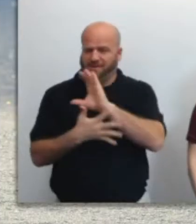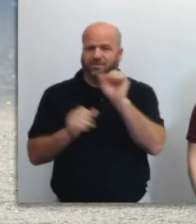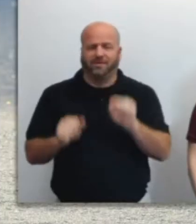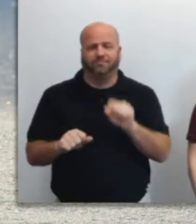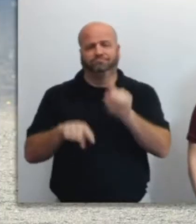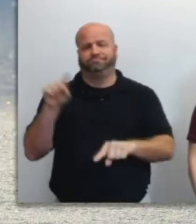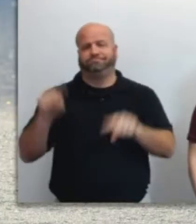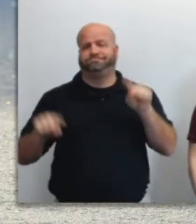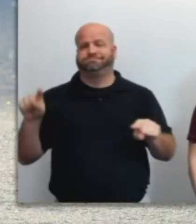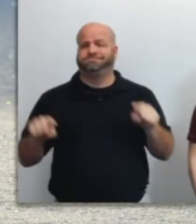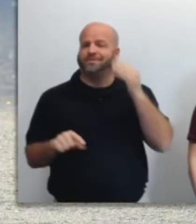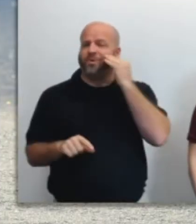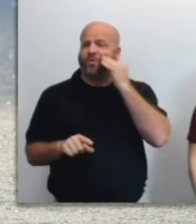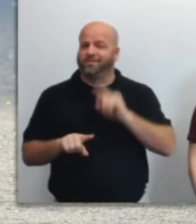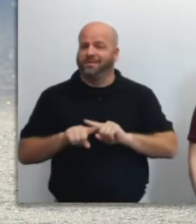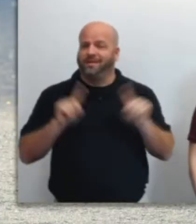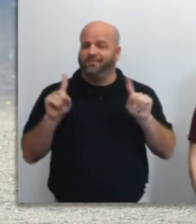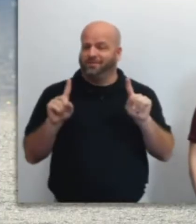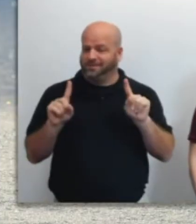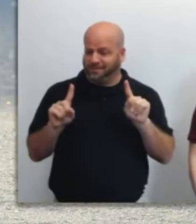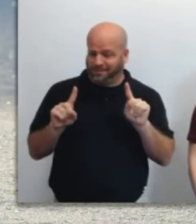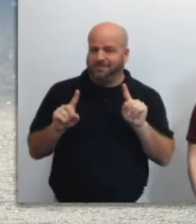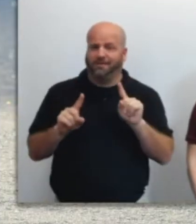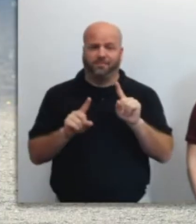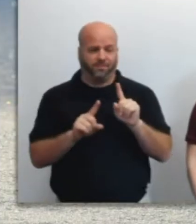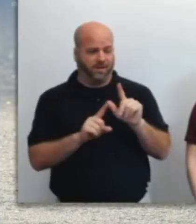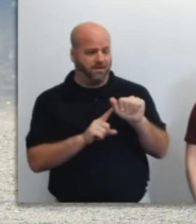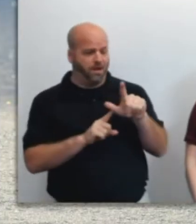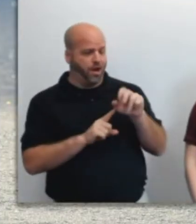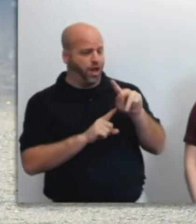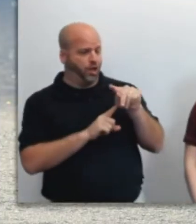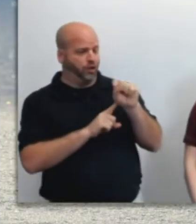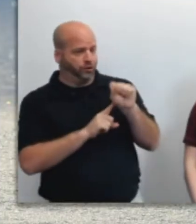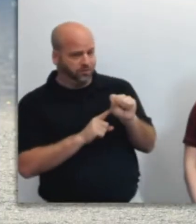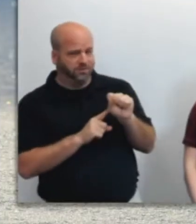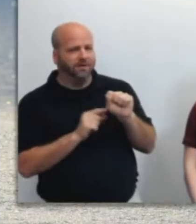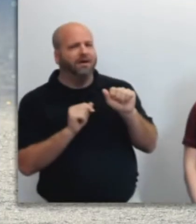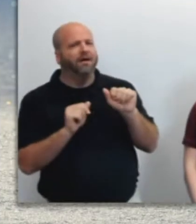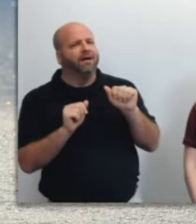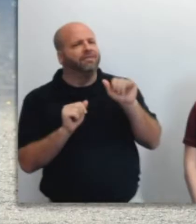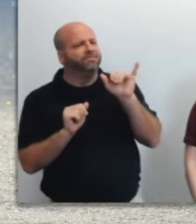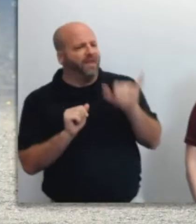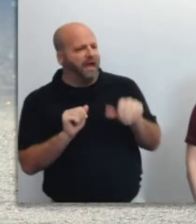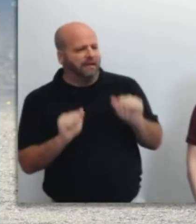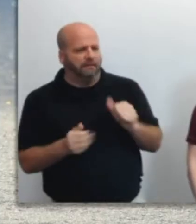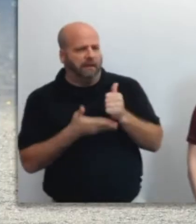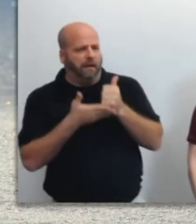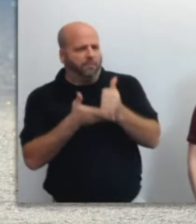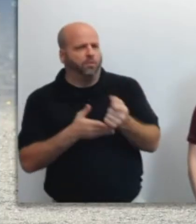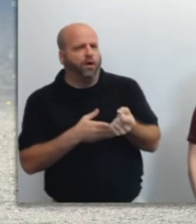Learning the differences between winter weather alerts will help you better understand your forecast and know of hazardous weather